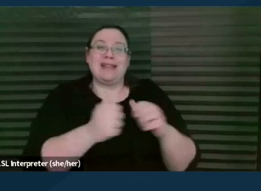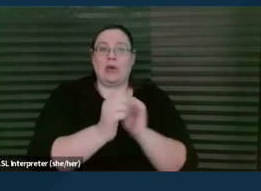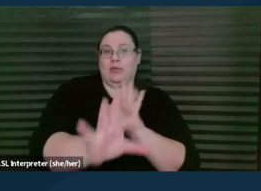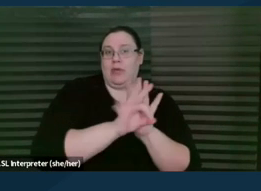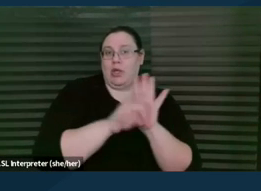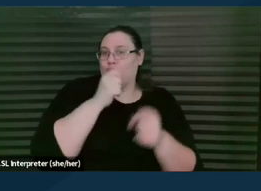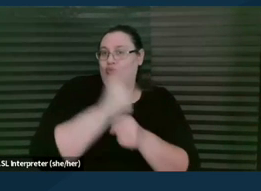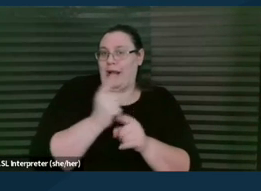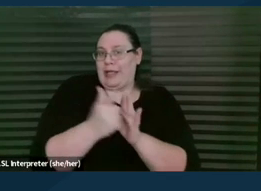Next slide.